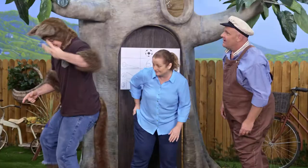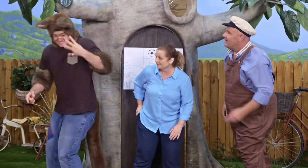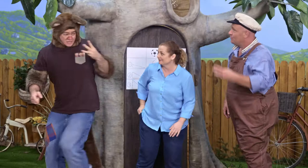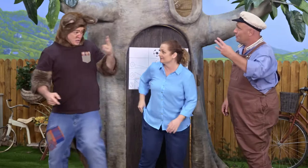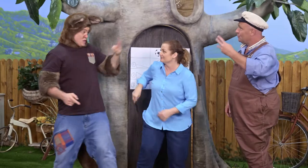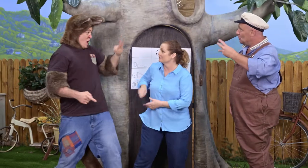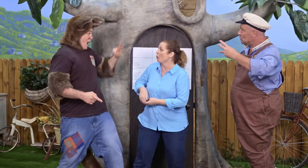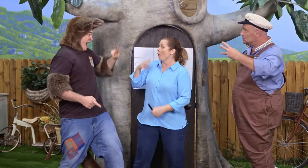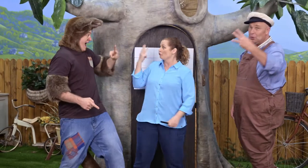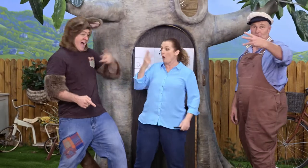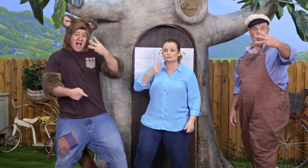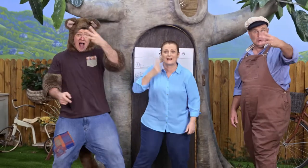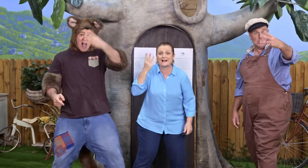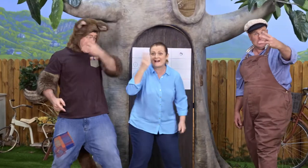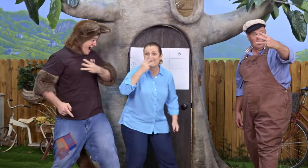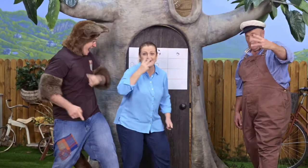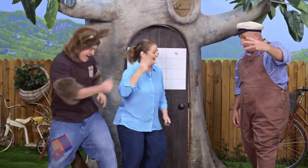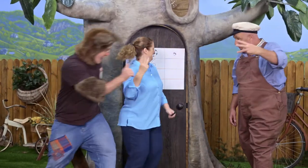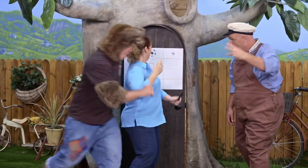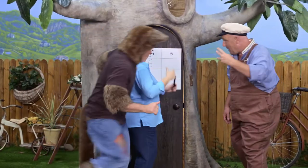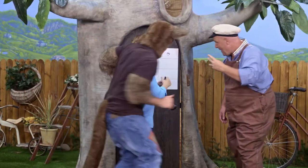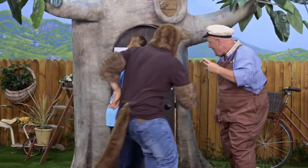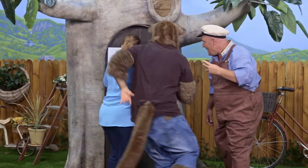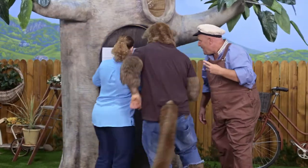13. Yes, 13. Ah, 13.